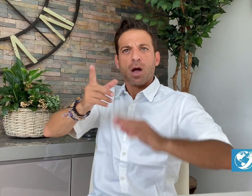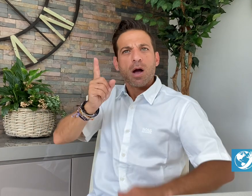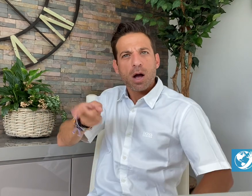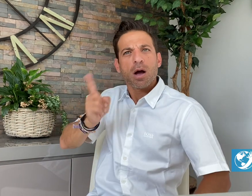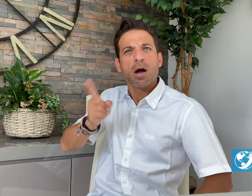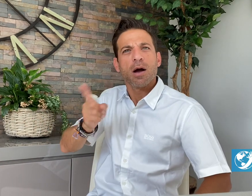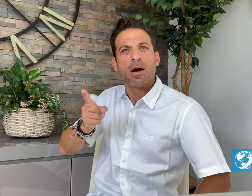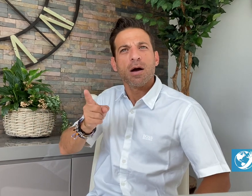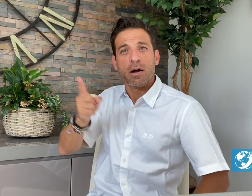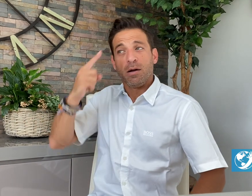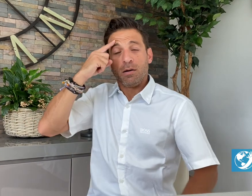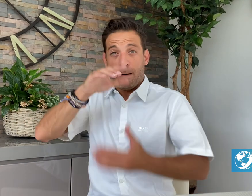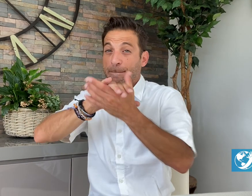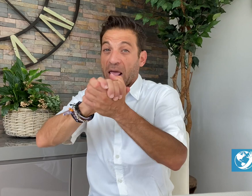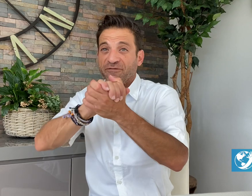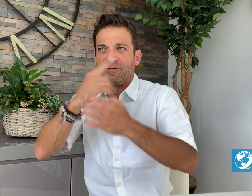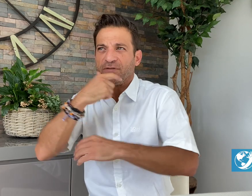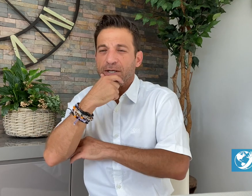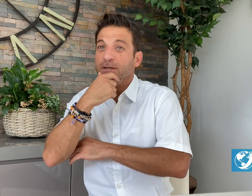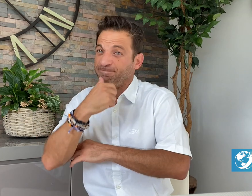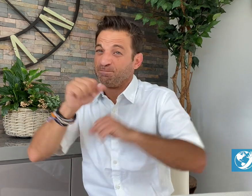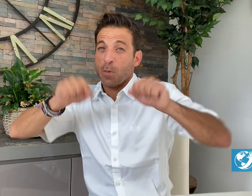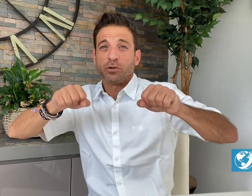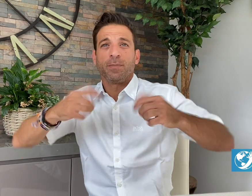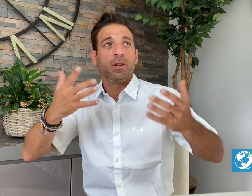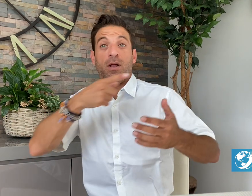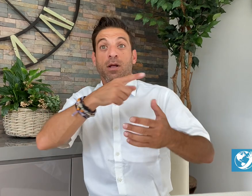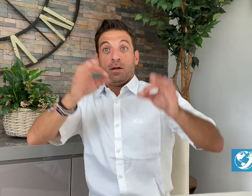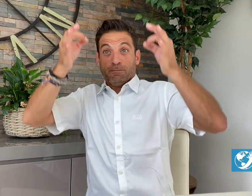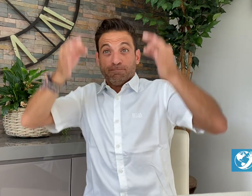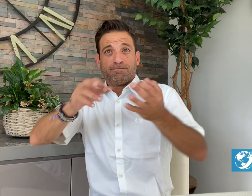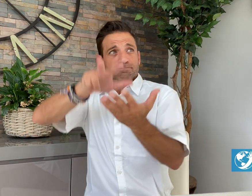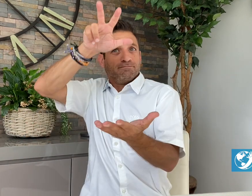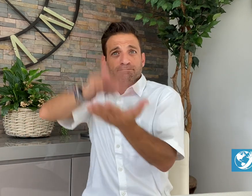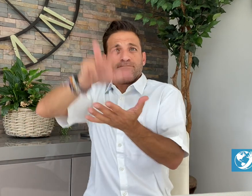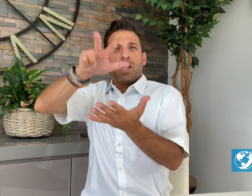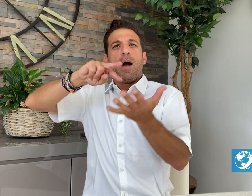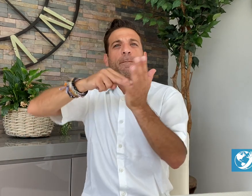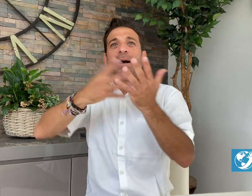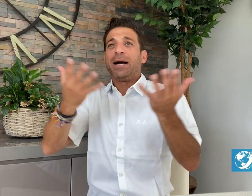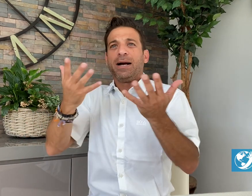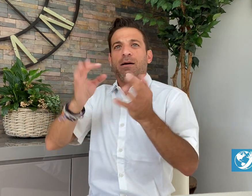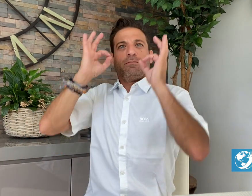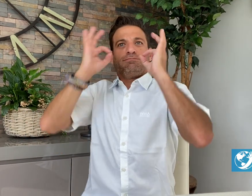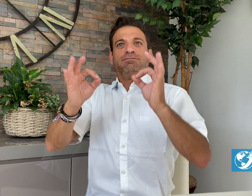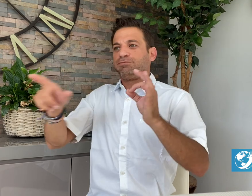legal recognition will lead to improved outcomes and